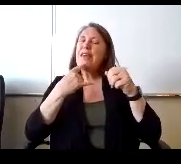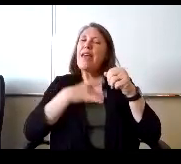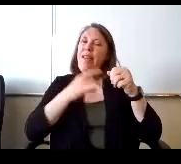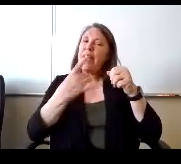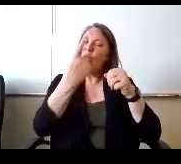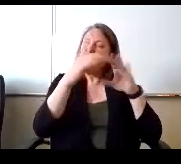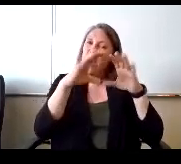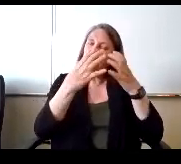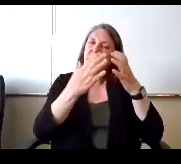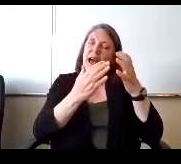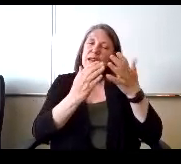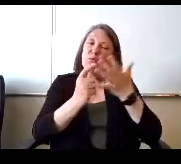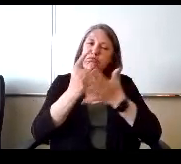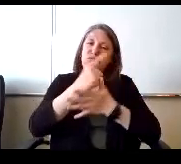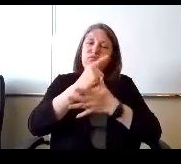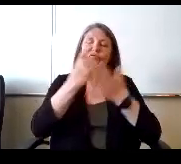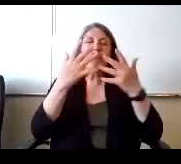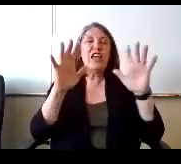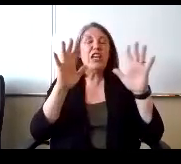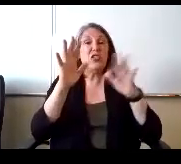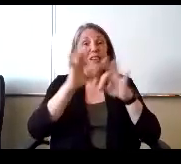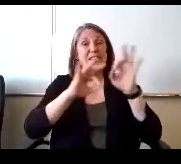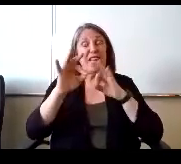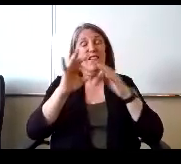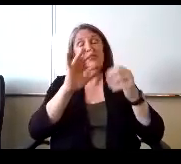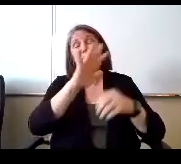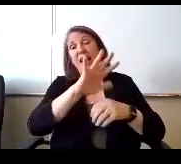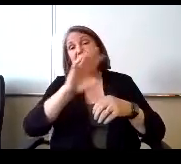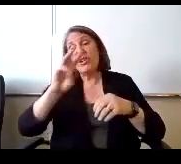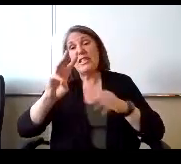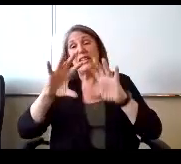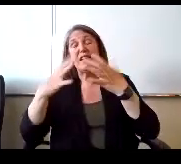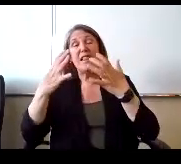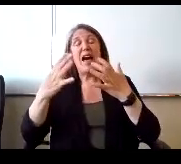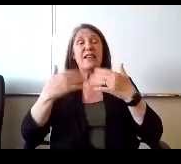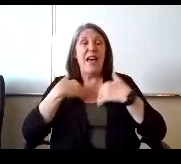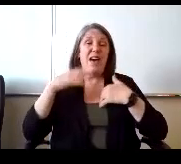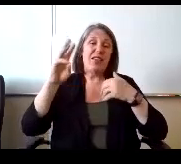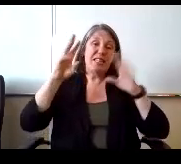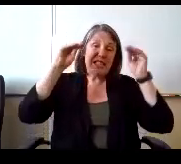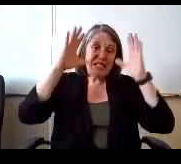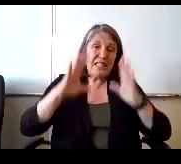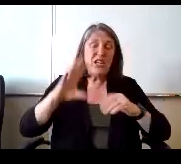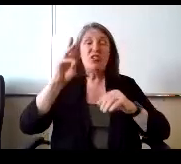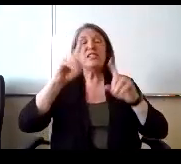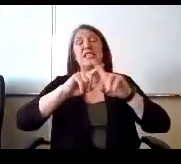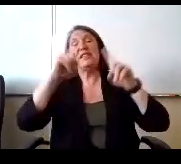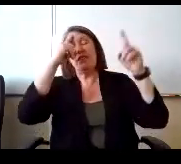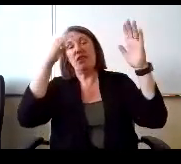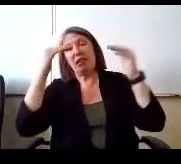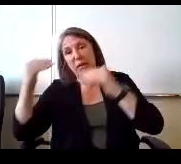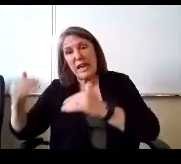They can only do one class, get through it, no problem versus taking five or six and having six teachers, six different expectations, 6 policies.